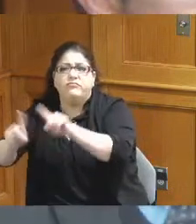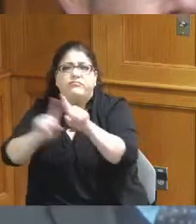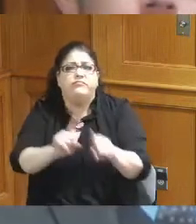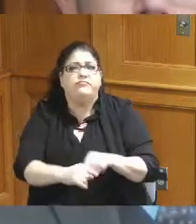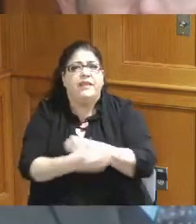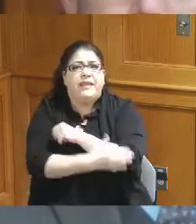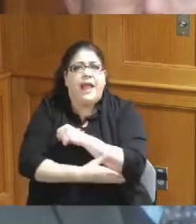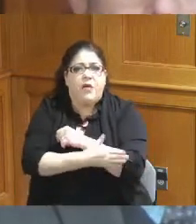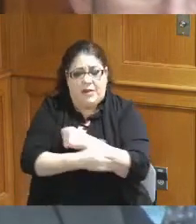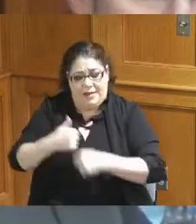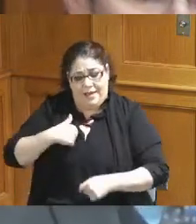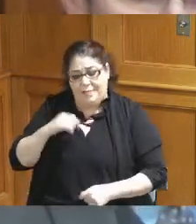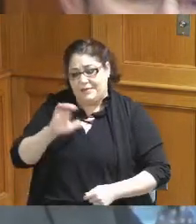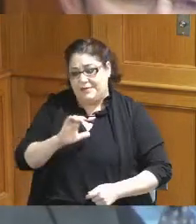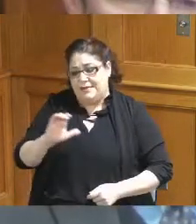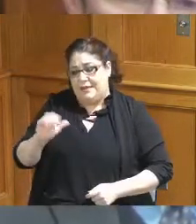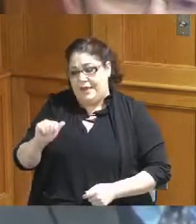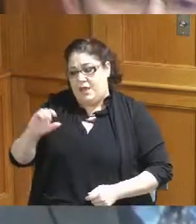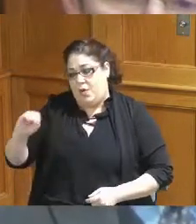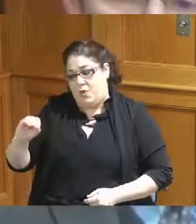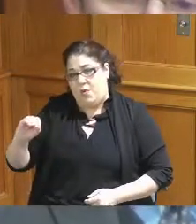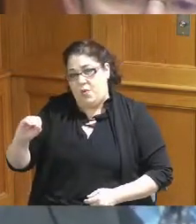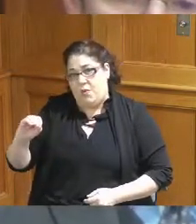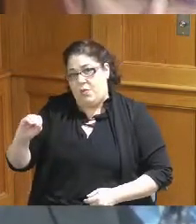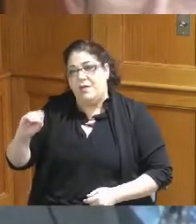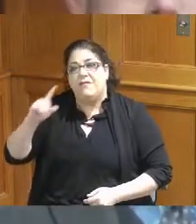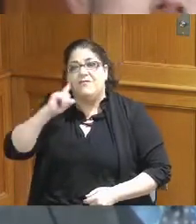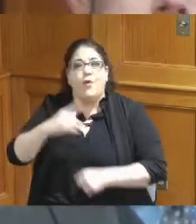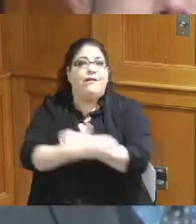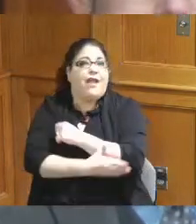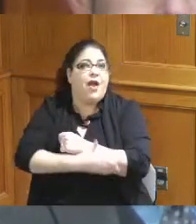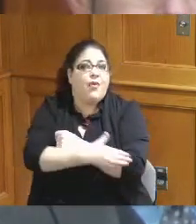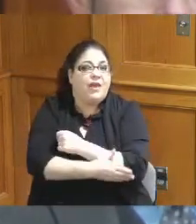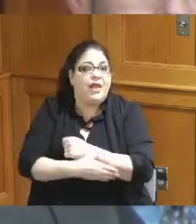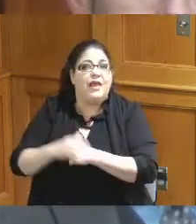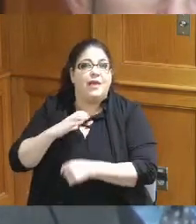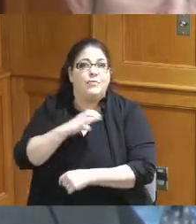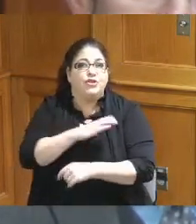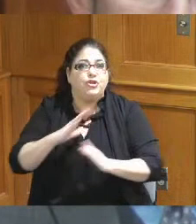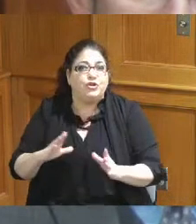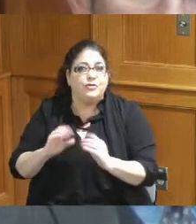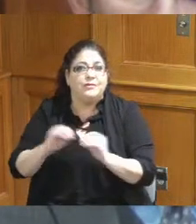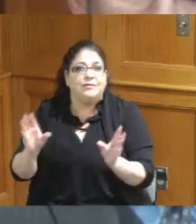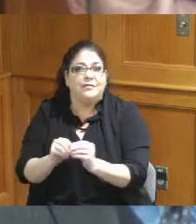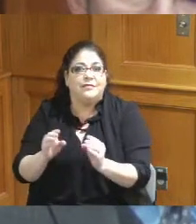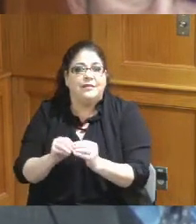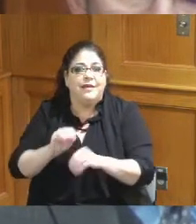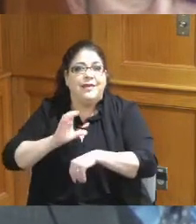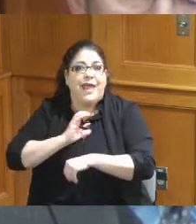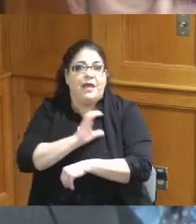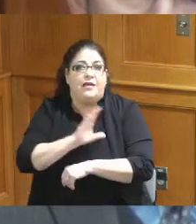CCAO executive committee I got a rundown I'm sure we all got it regarding what the Governor's budget